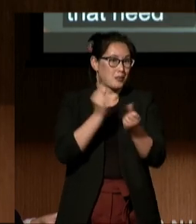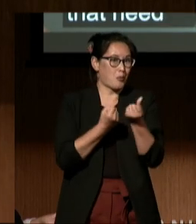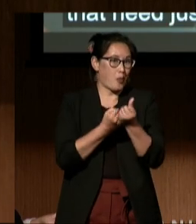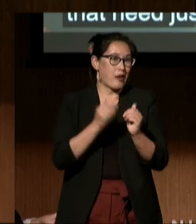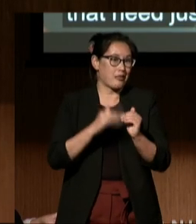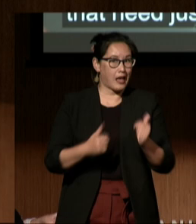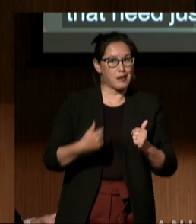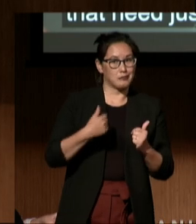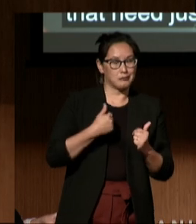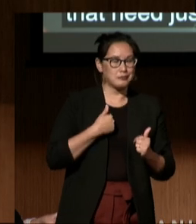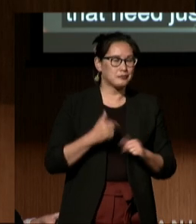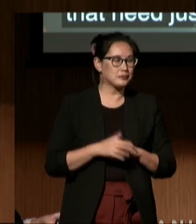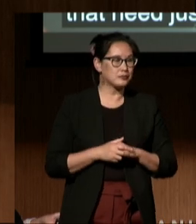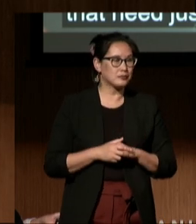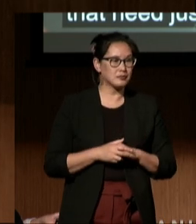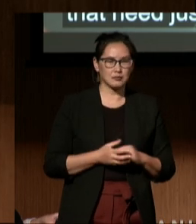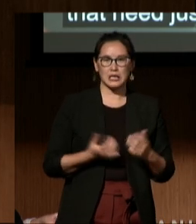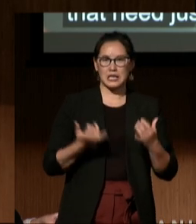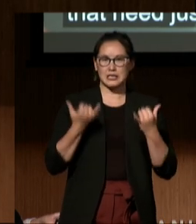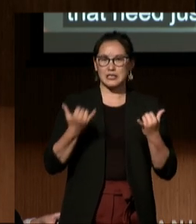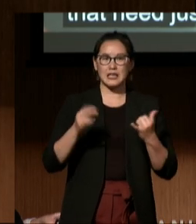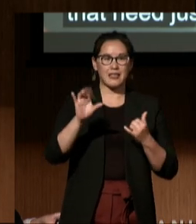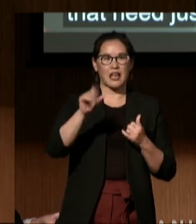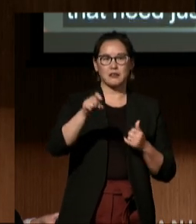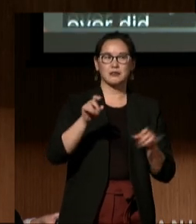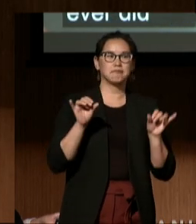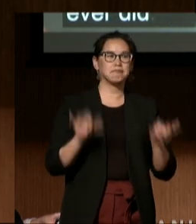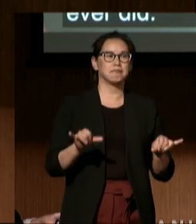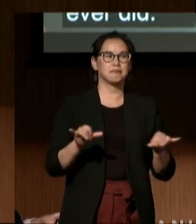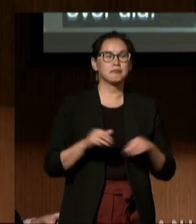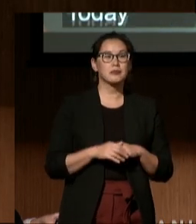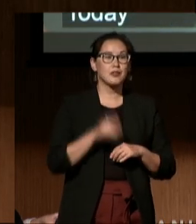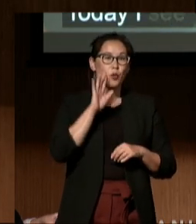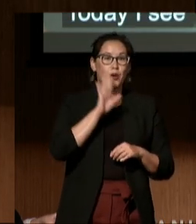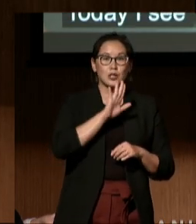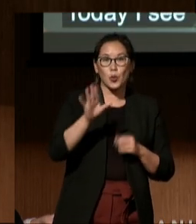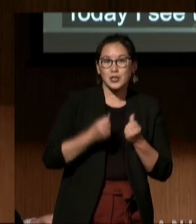Today, I see the same need, and with your support, and with your donation,